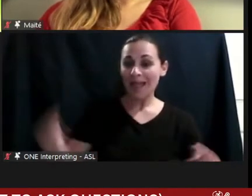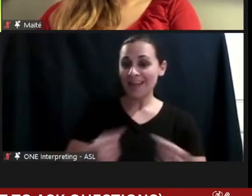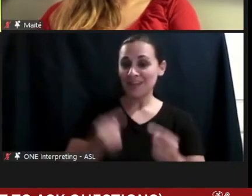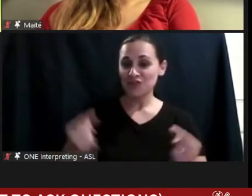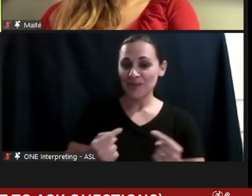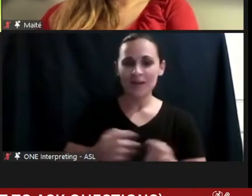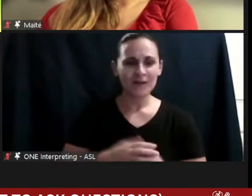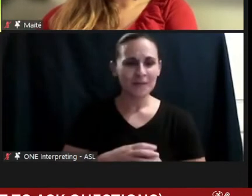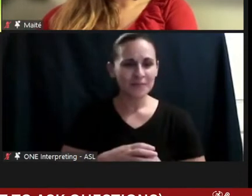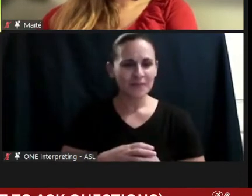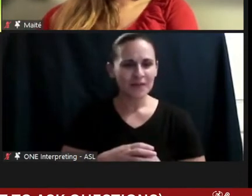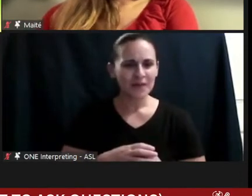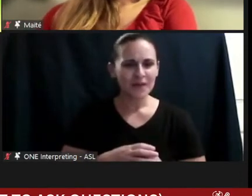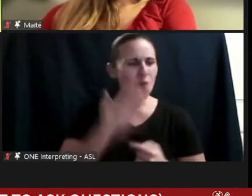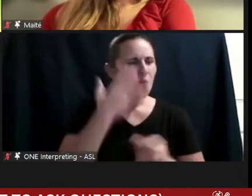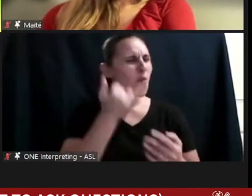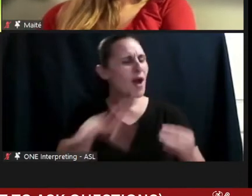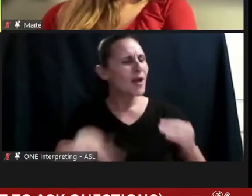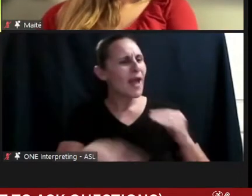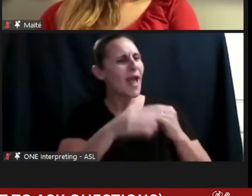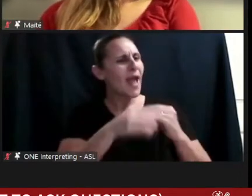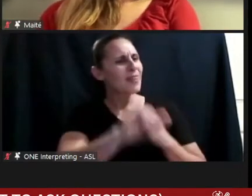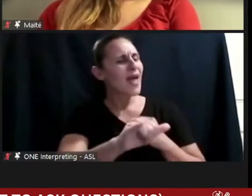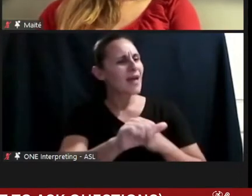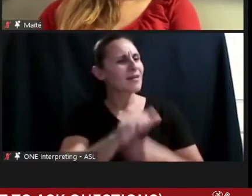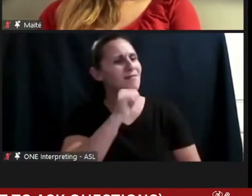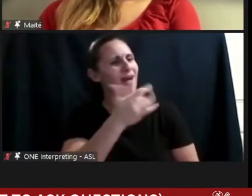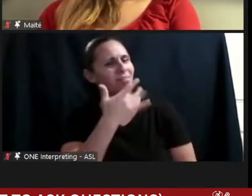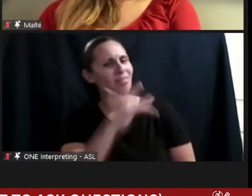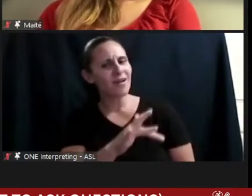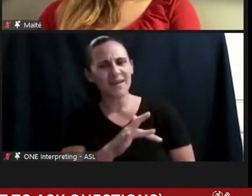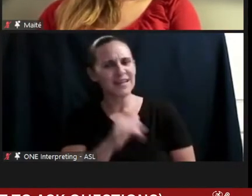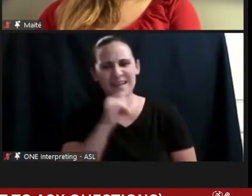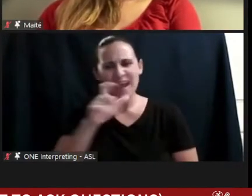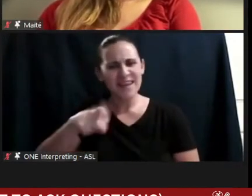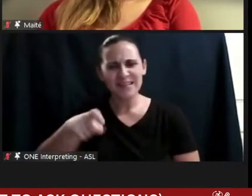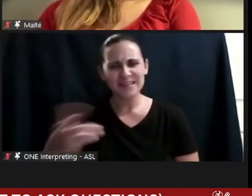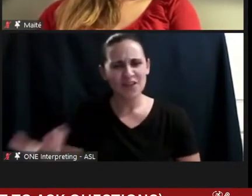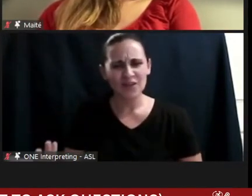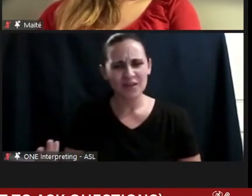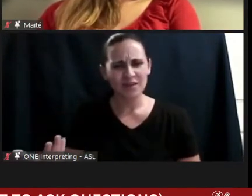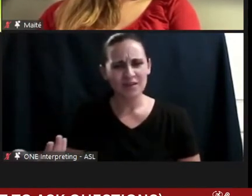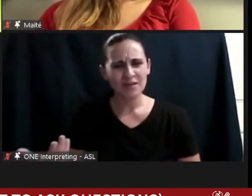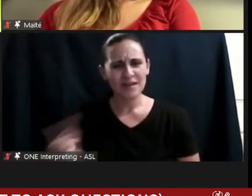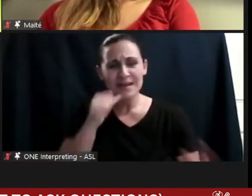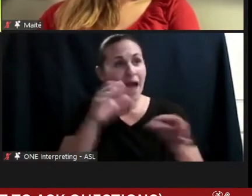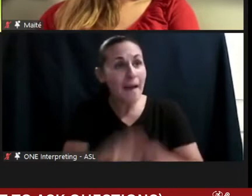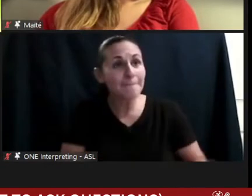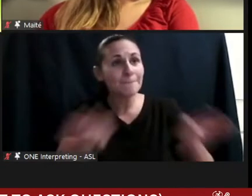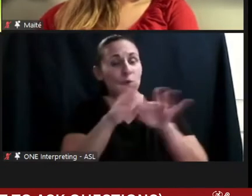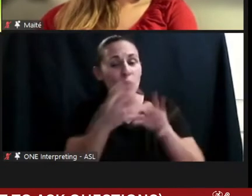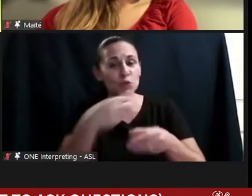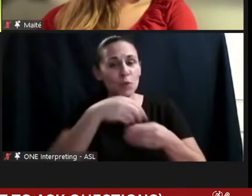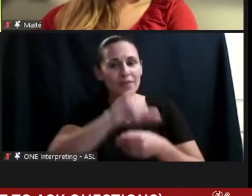Why do we have to add that word? It's totally unnecessary? I am a 33-year-old with a spinal cord injury.